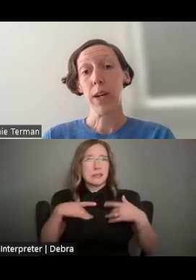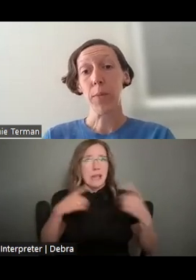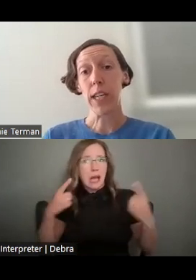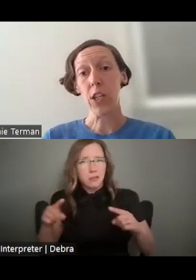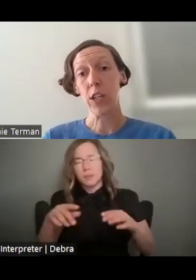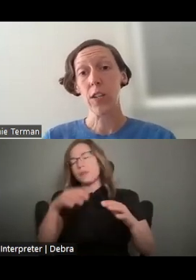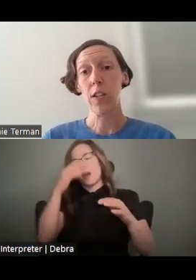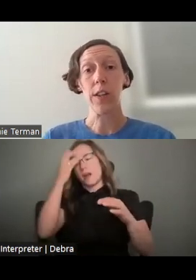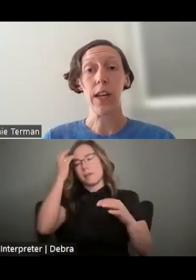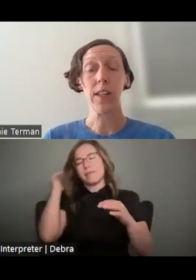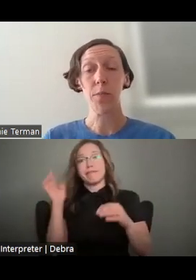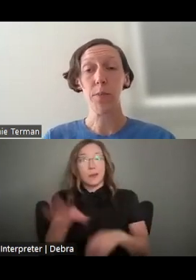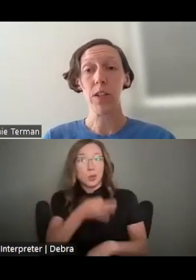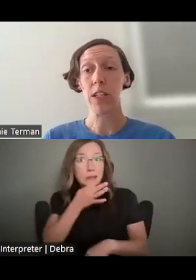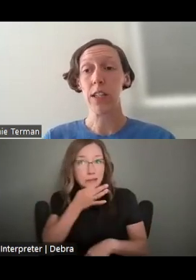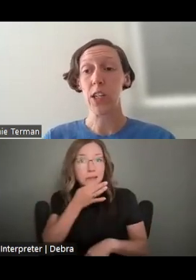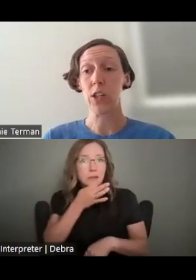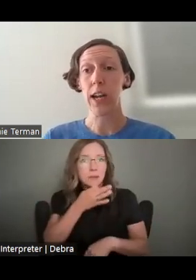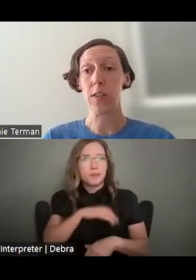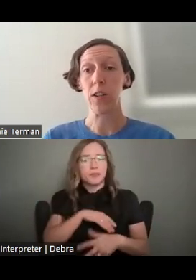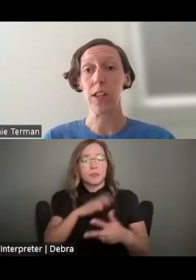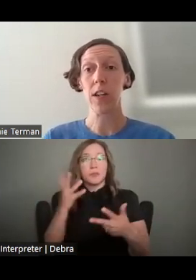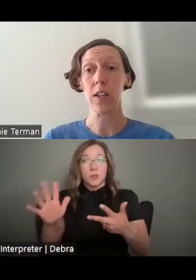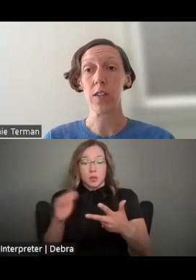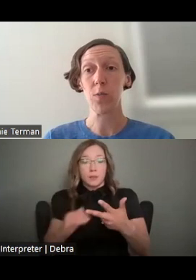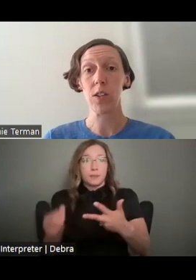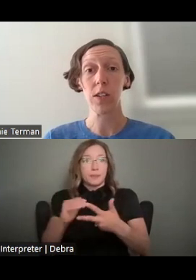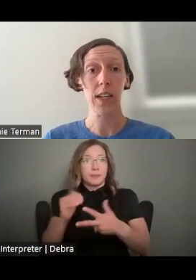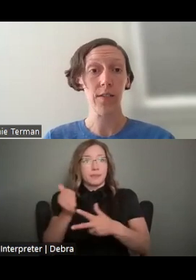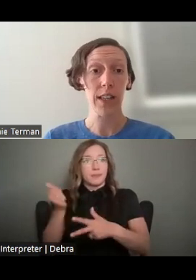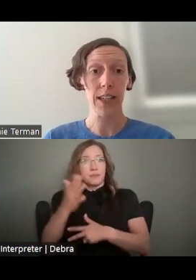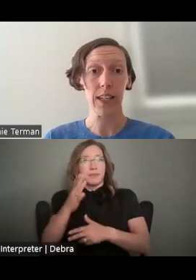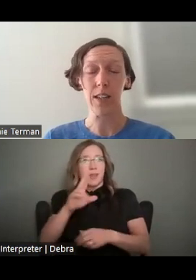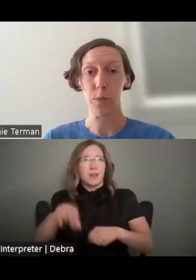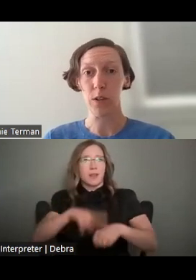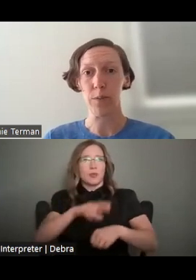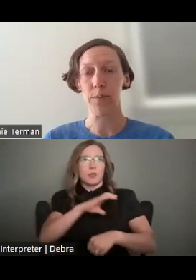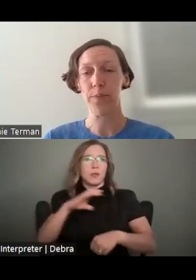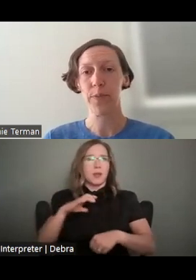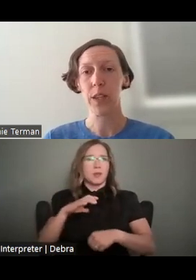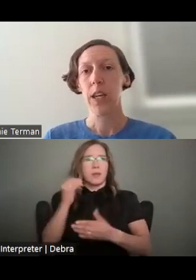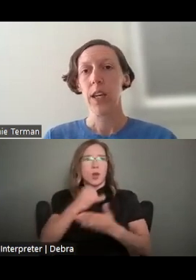PANEL RECOMMENDATIONS ARE THEN SUBMITTED TO THE NATIONAL COUNCIL ON THE ARTS WHICH IS KIND OF LIKE THE NEA'S BOARD.